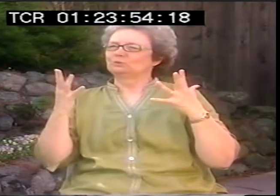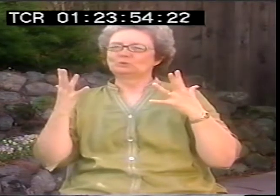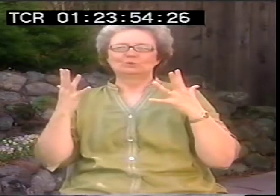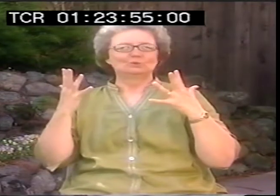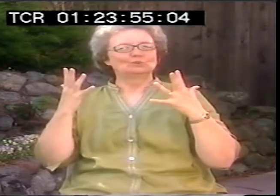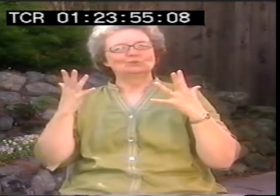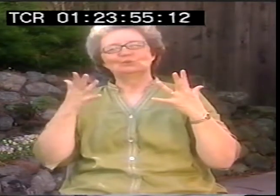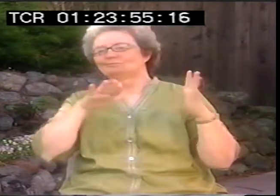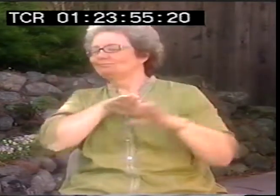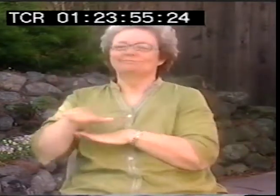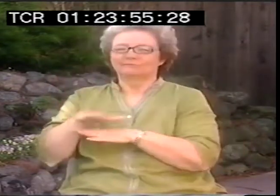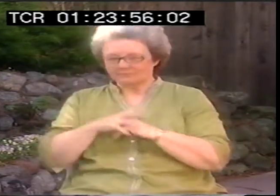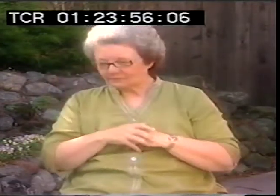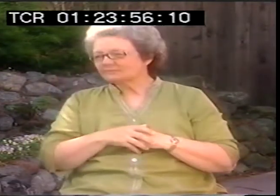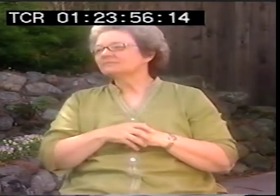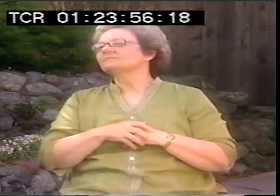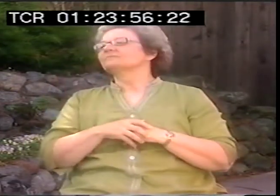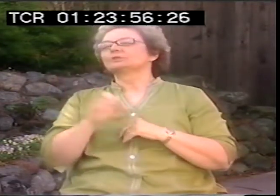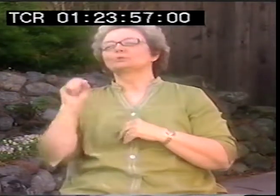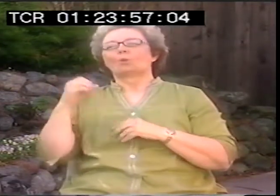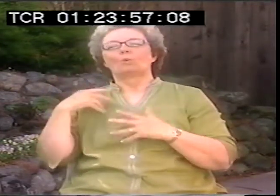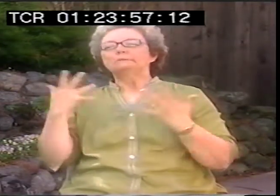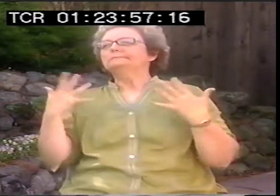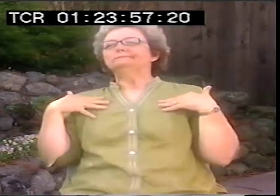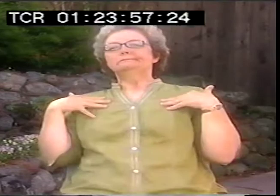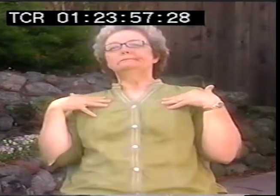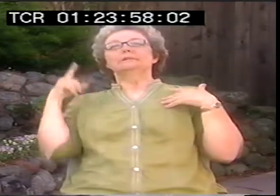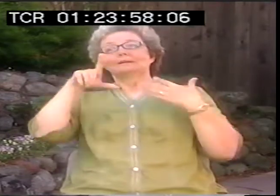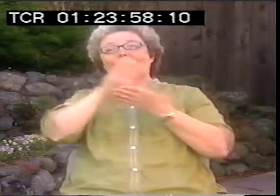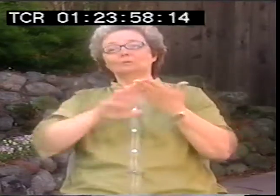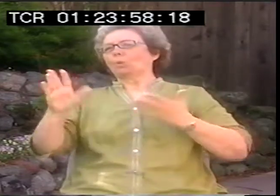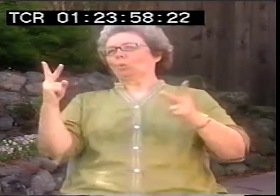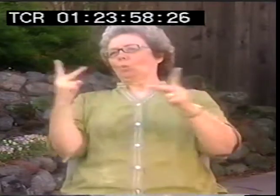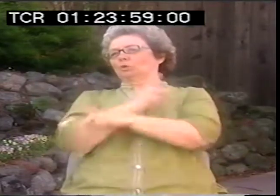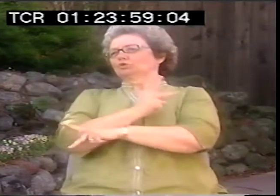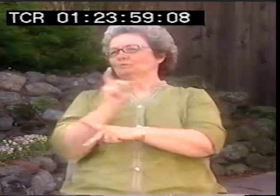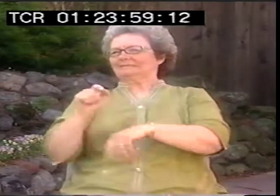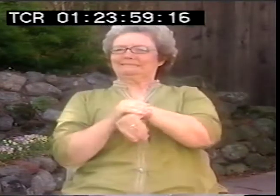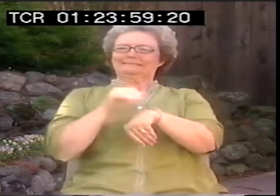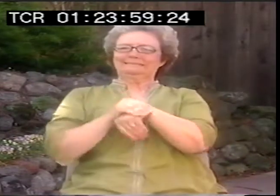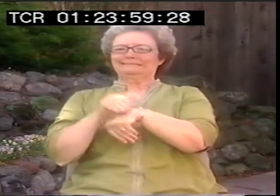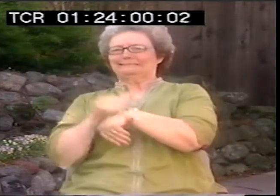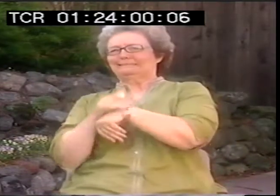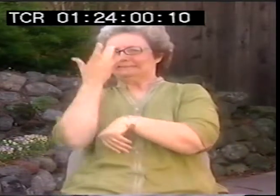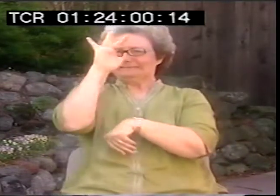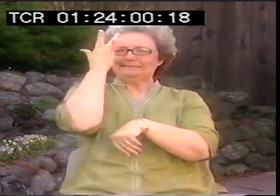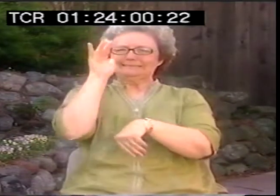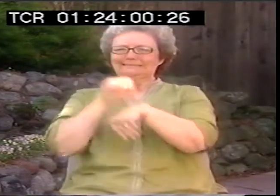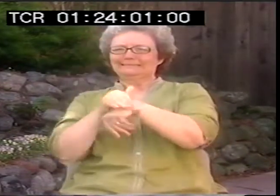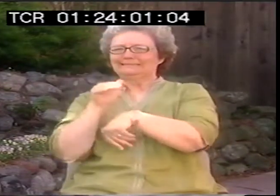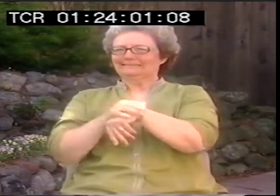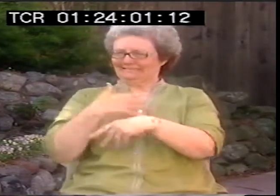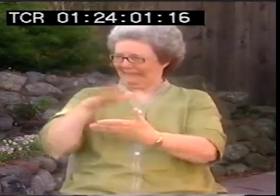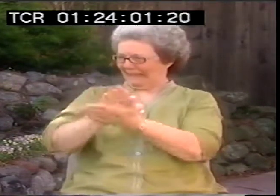It was oppressive. And it was really distressing. And there was no pride in our language and we demanded it. So in college it was even worse.